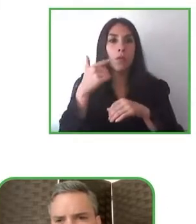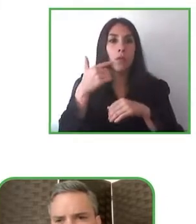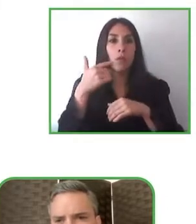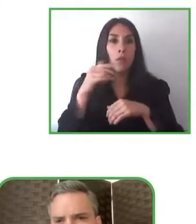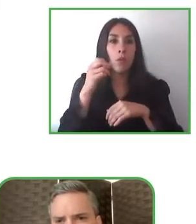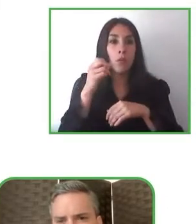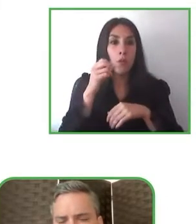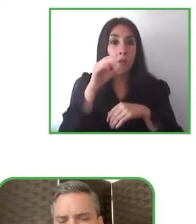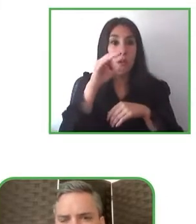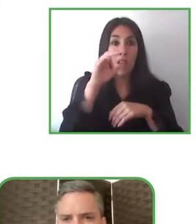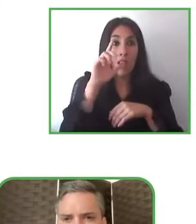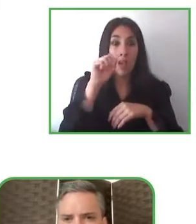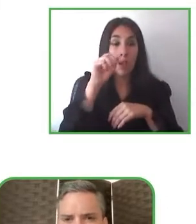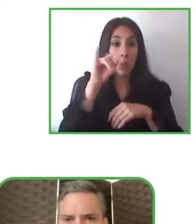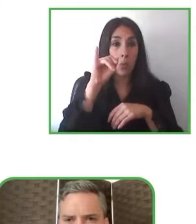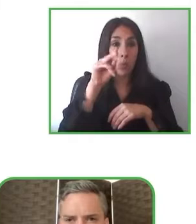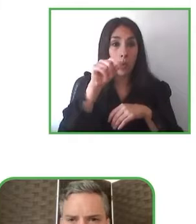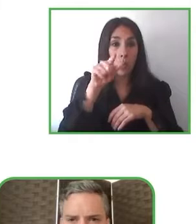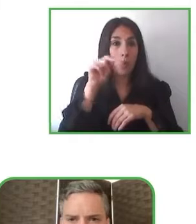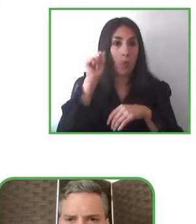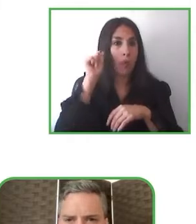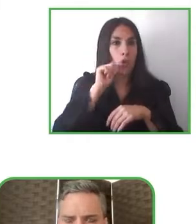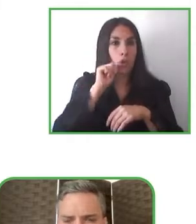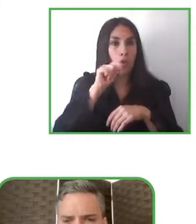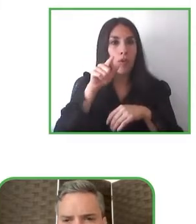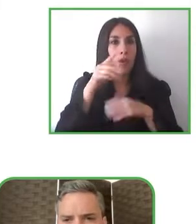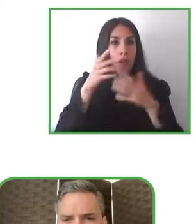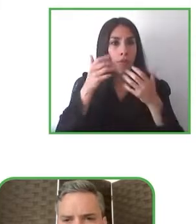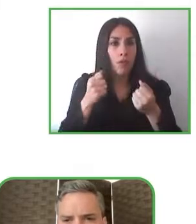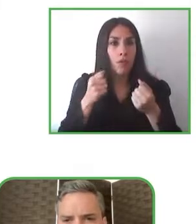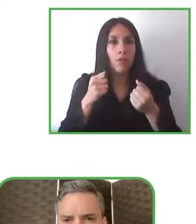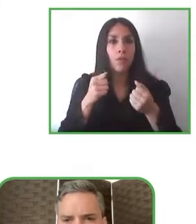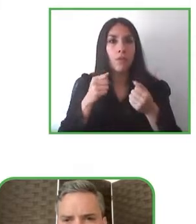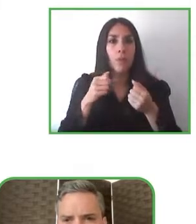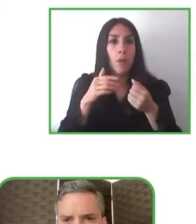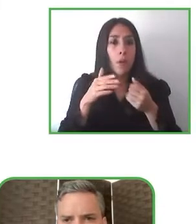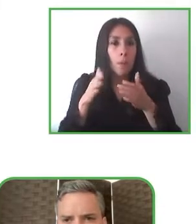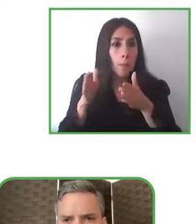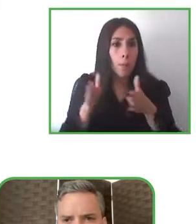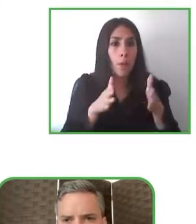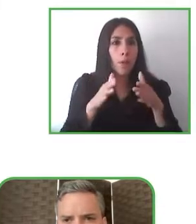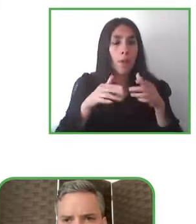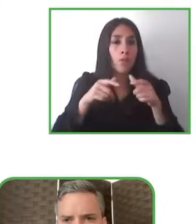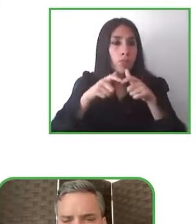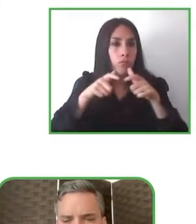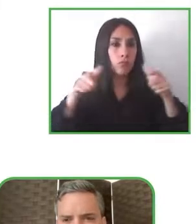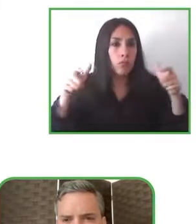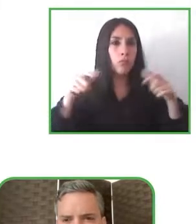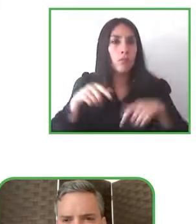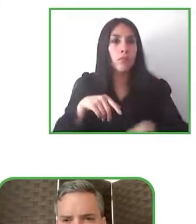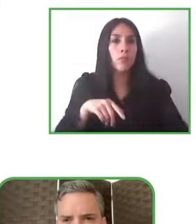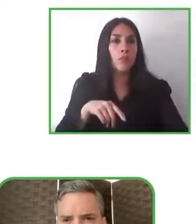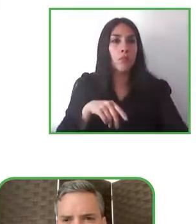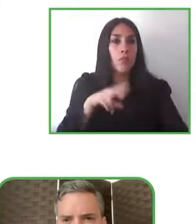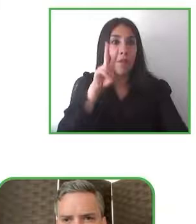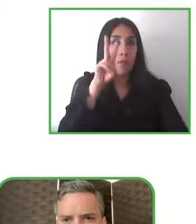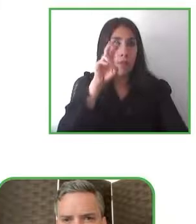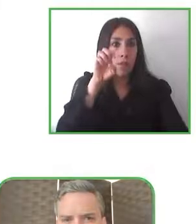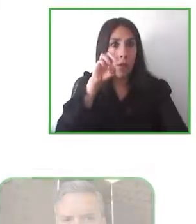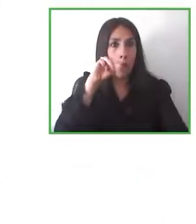Claudia is there any expansion plan in the region of VEM CA of the in this application